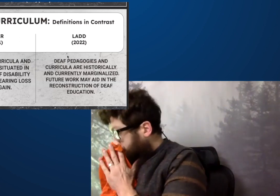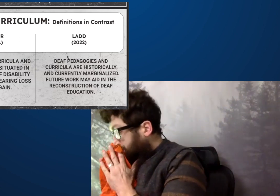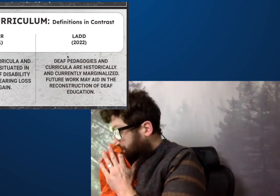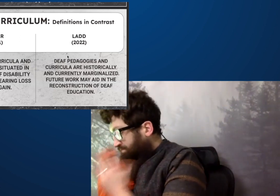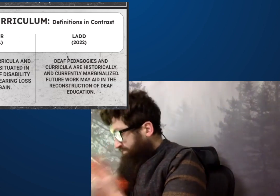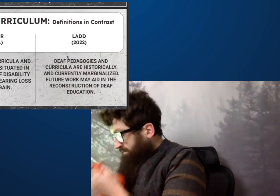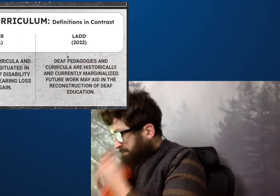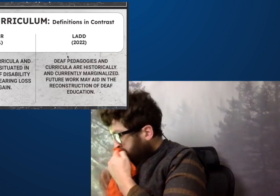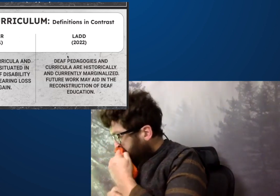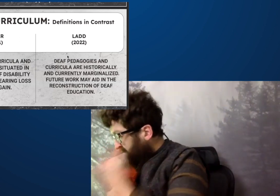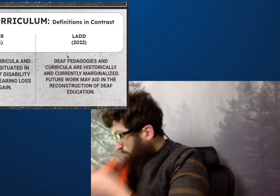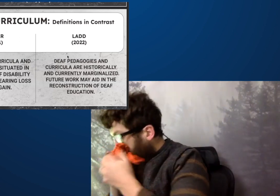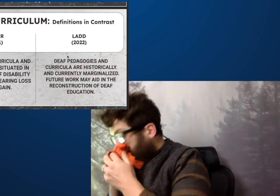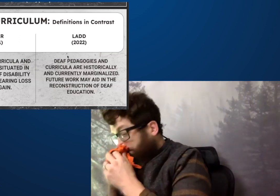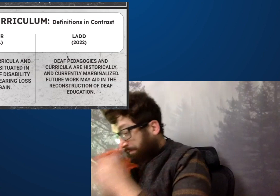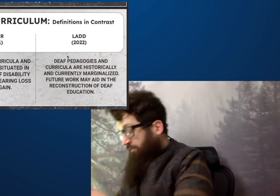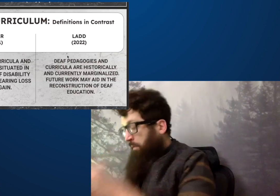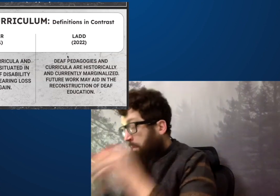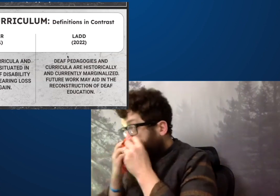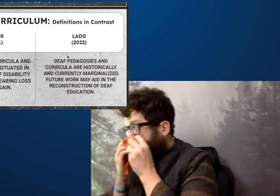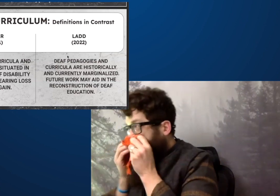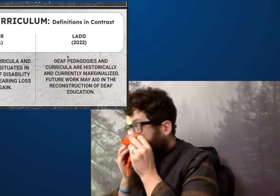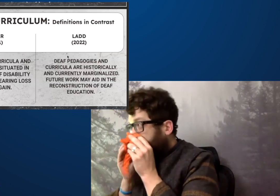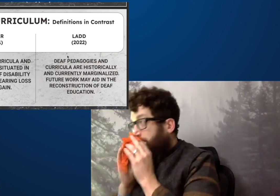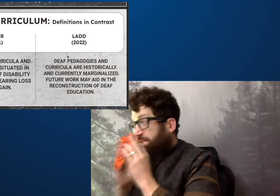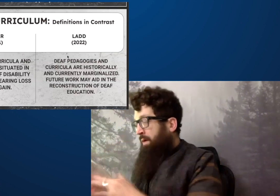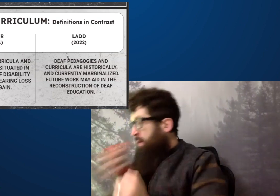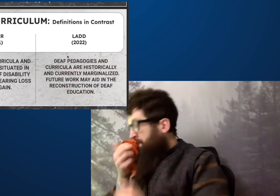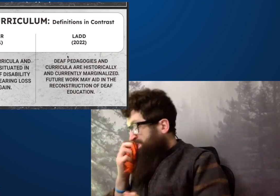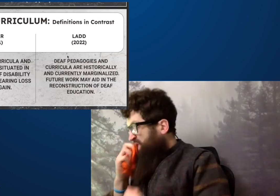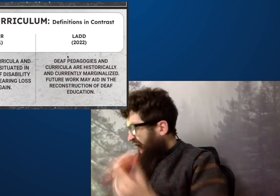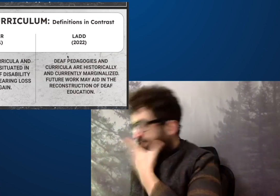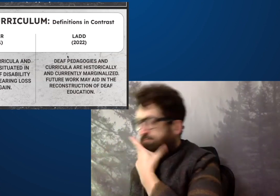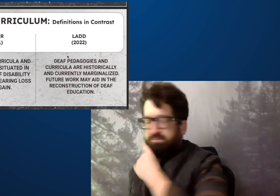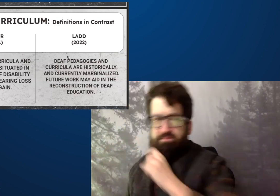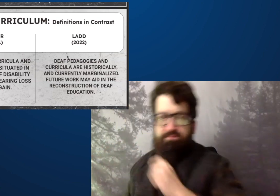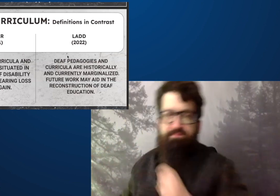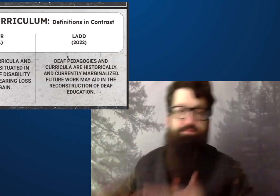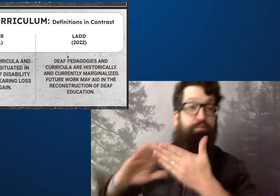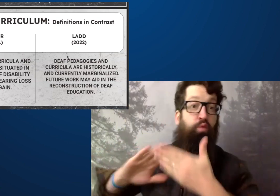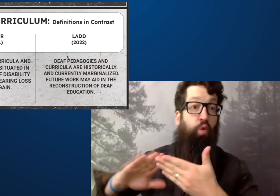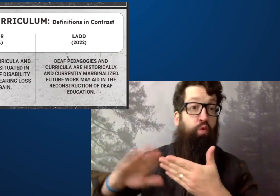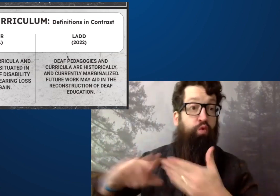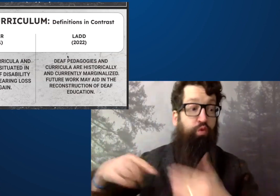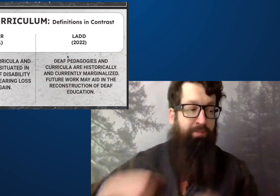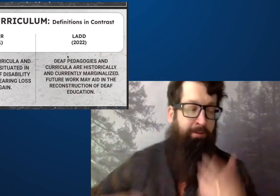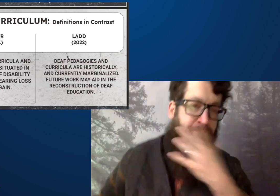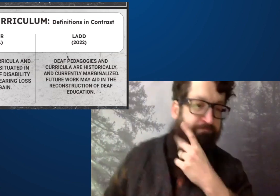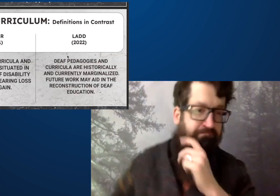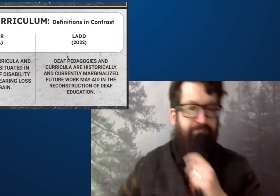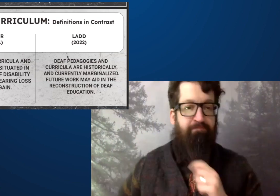a few things to show you and we'll show the similarities and contrasts.